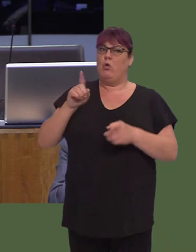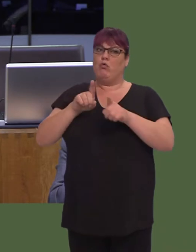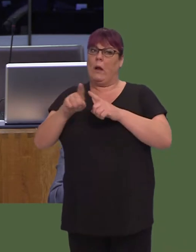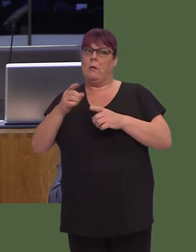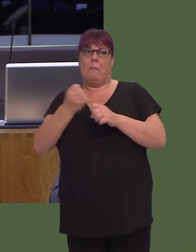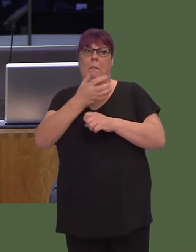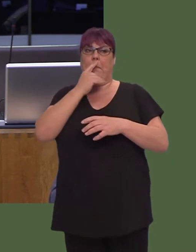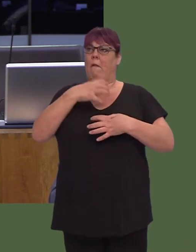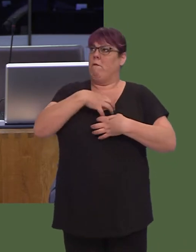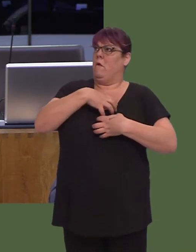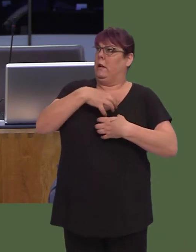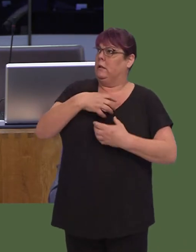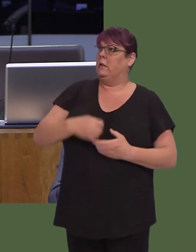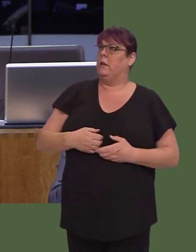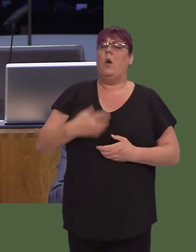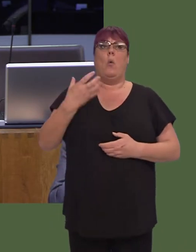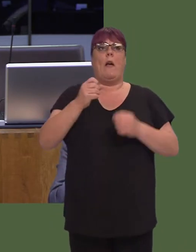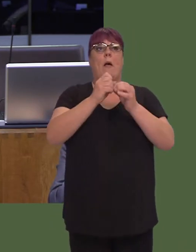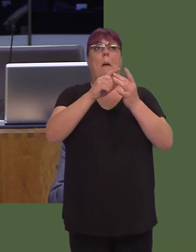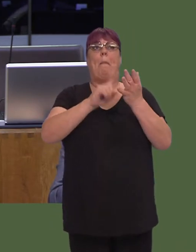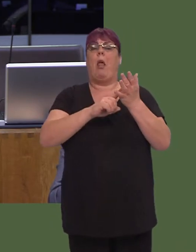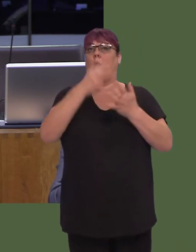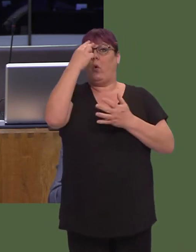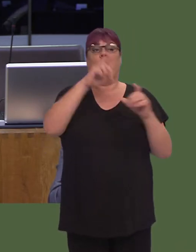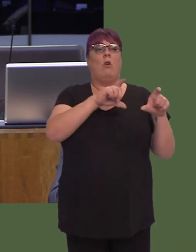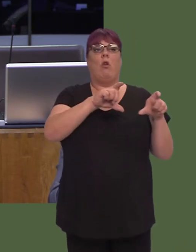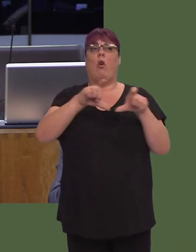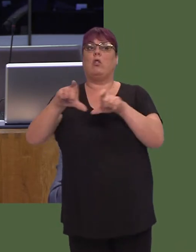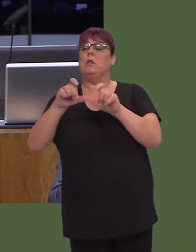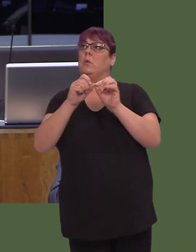There is a continuity Bill that will ensure that all of the environmental regulationsóevery